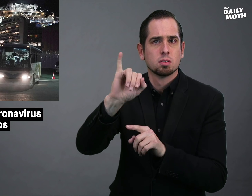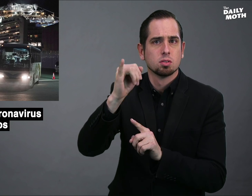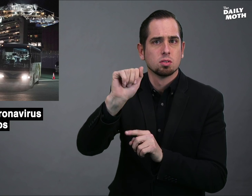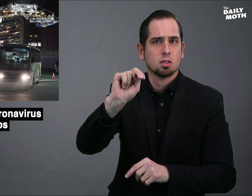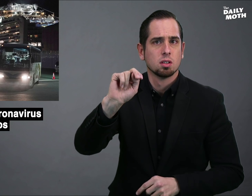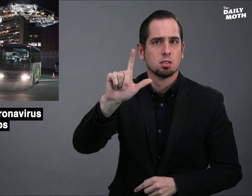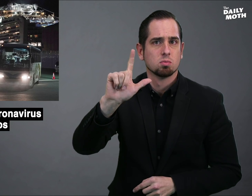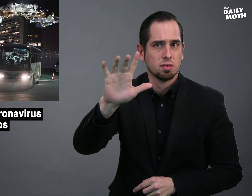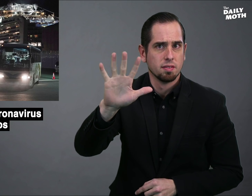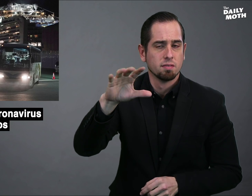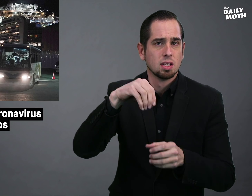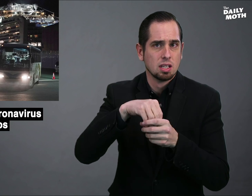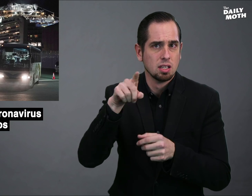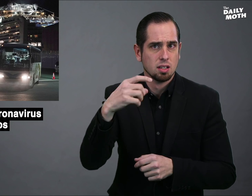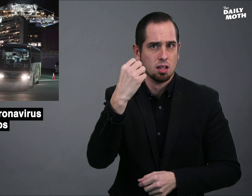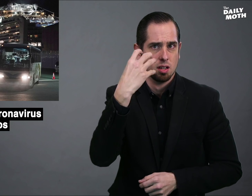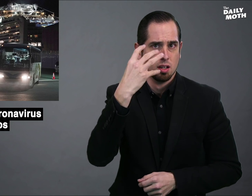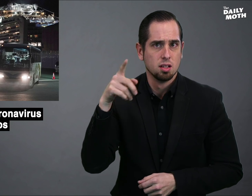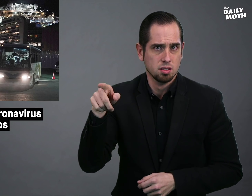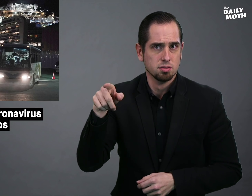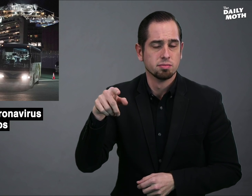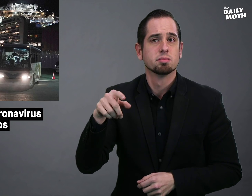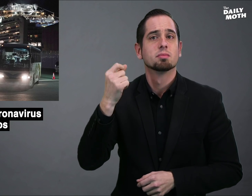January 25 in Hong Kong.